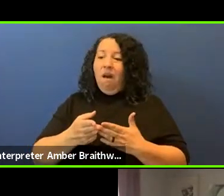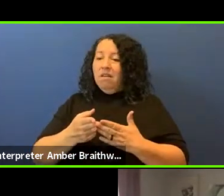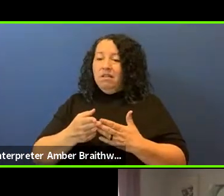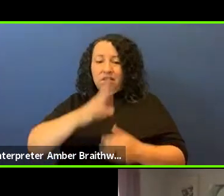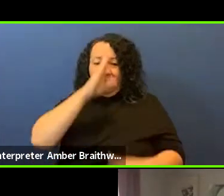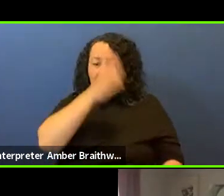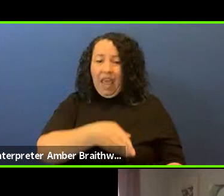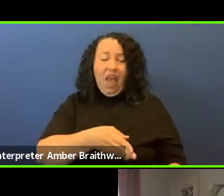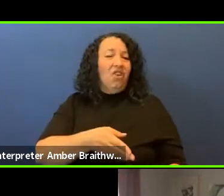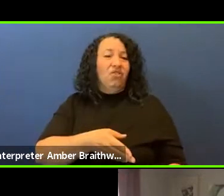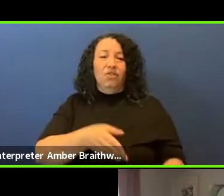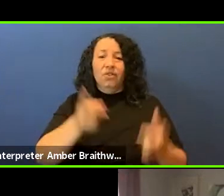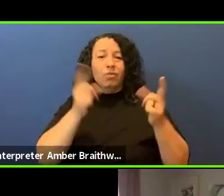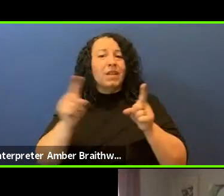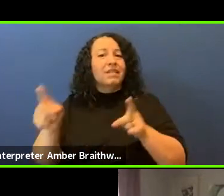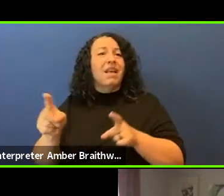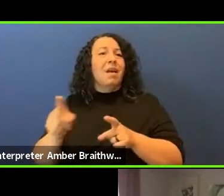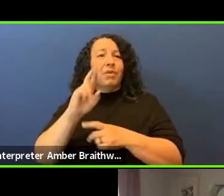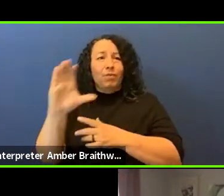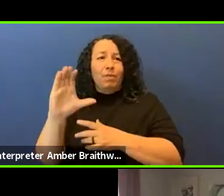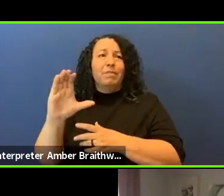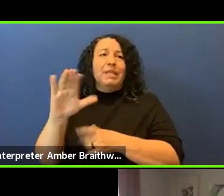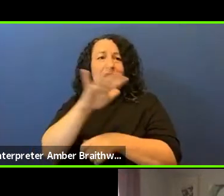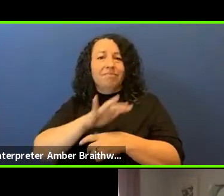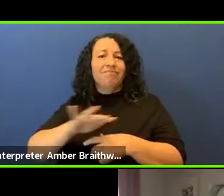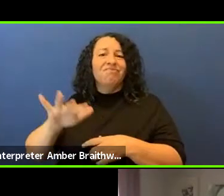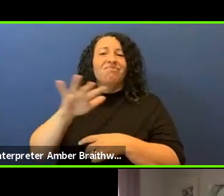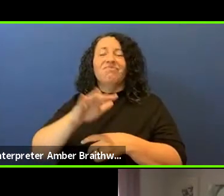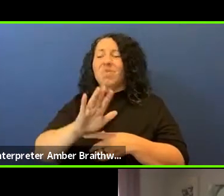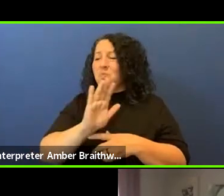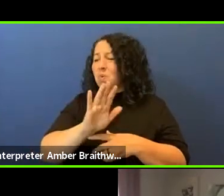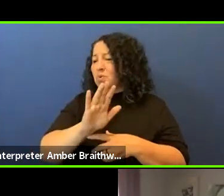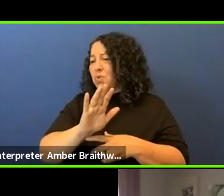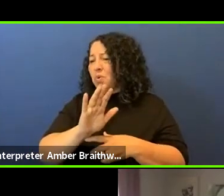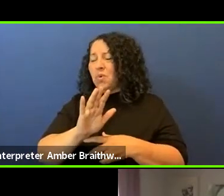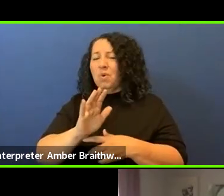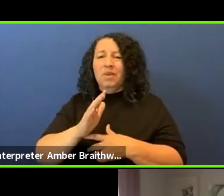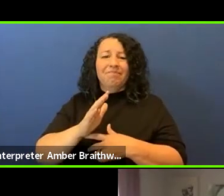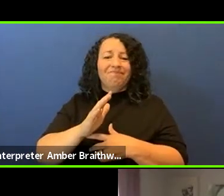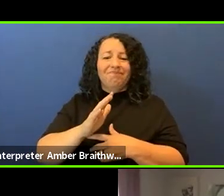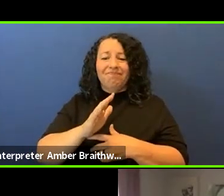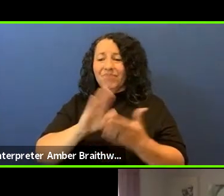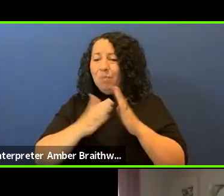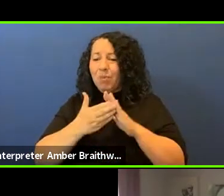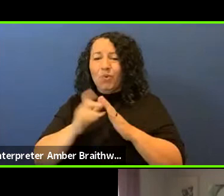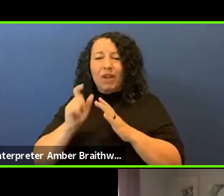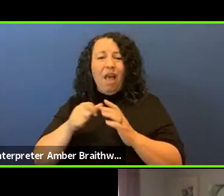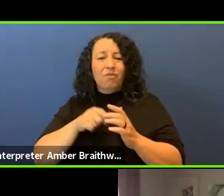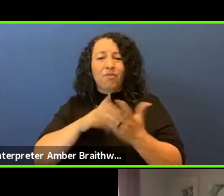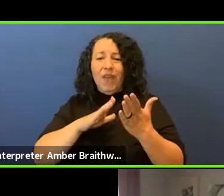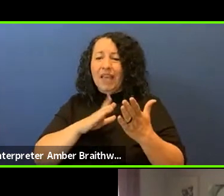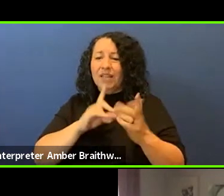of what's happening in Rapid City and what your you and the community are having to respond and deal with